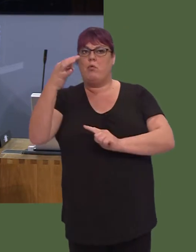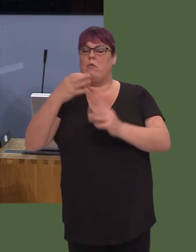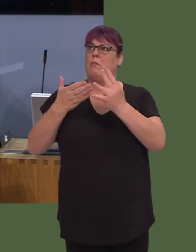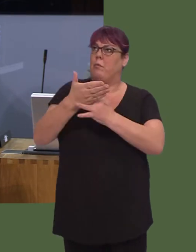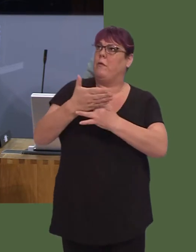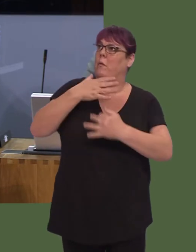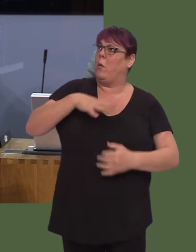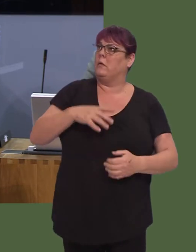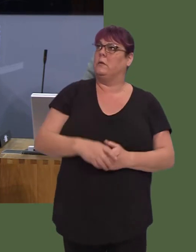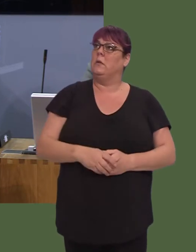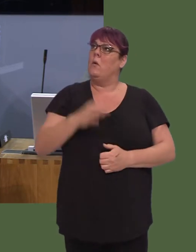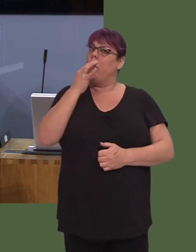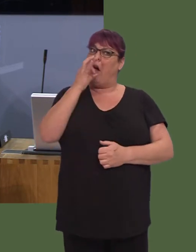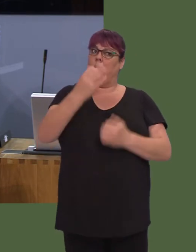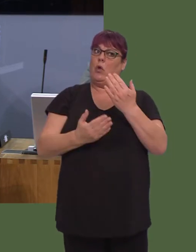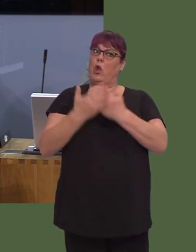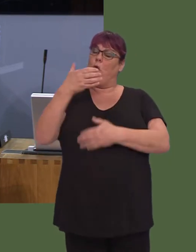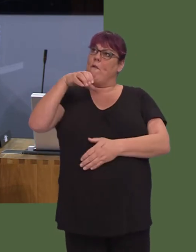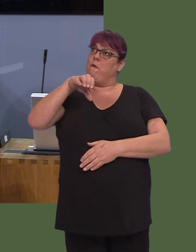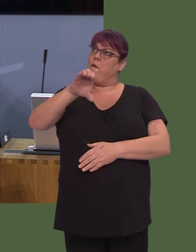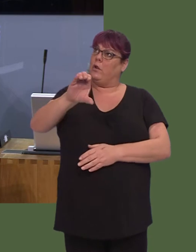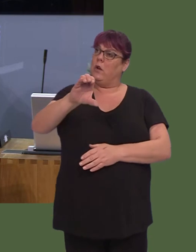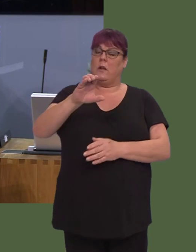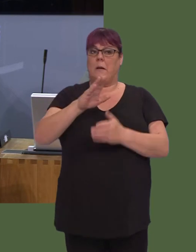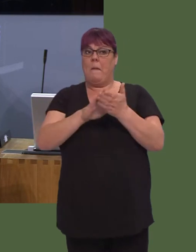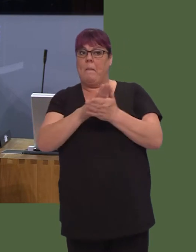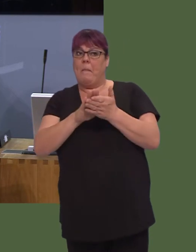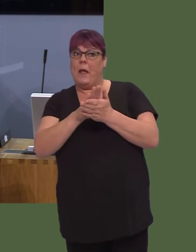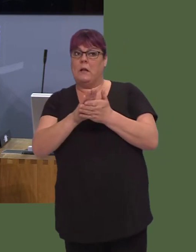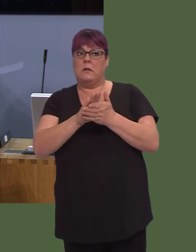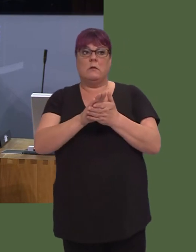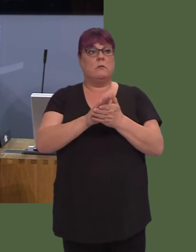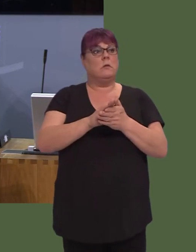and under the new franchise, as we move forward, the necessary improvements will now be made